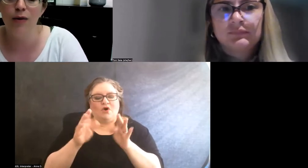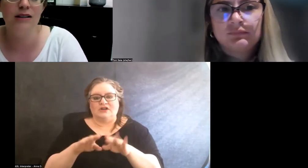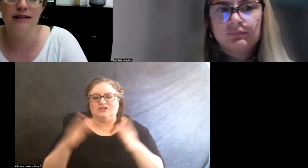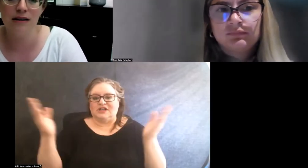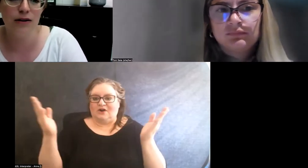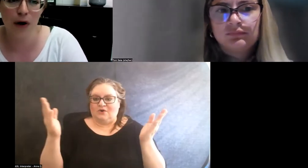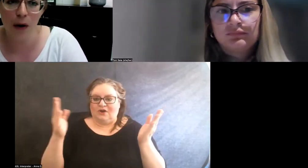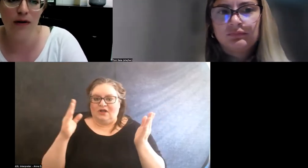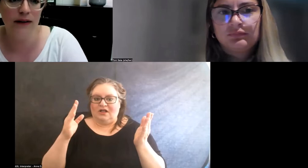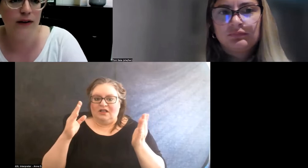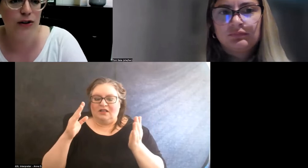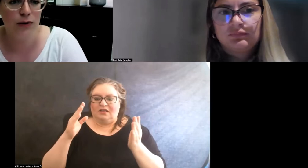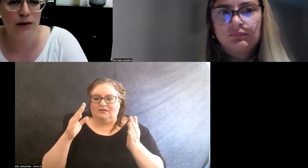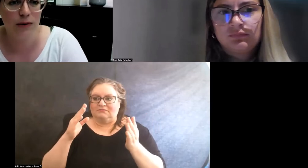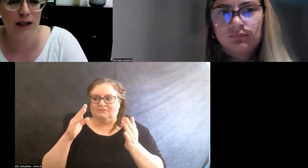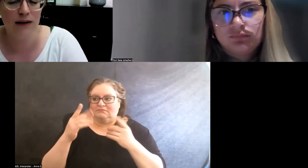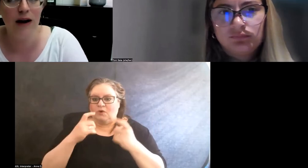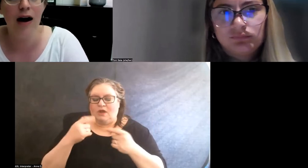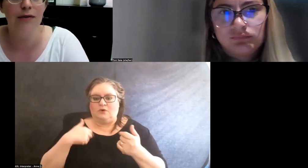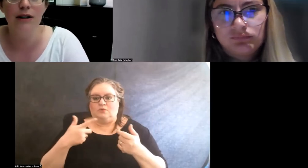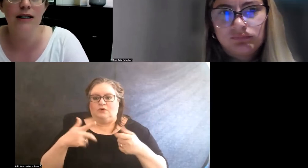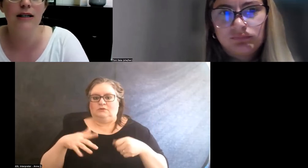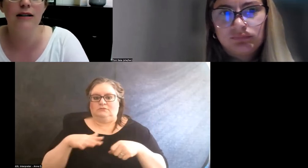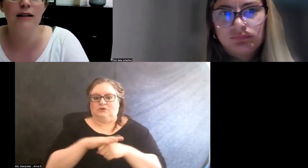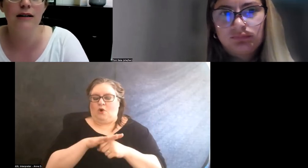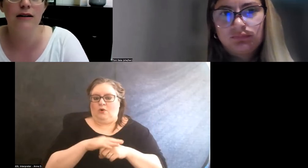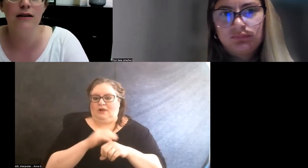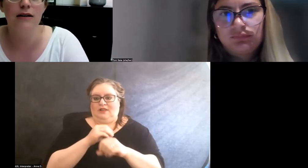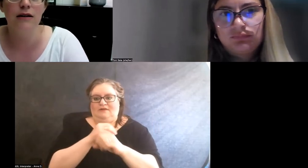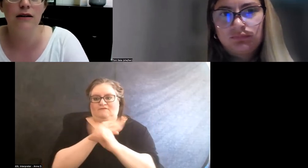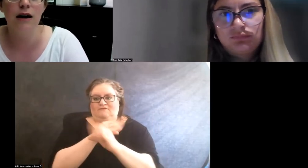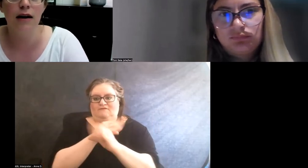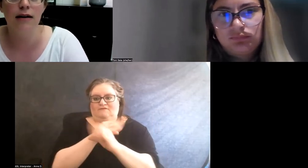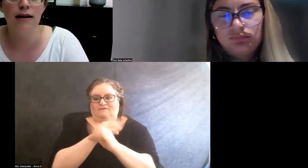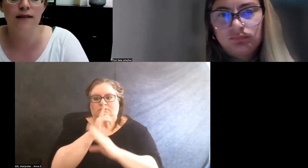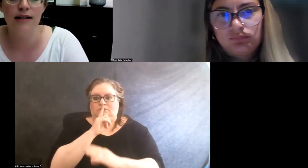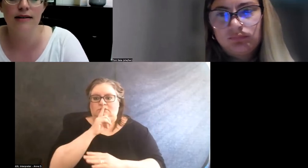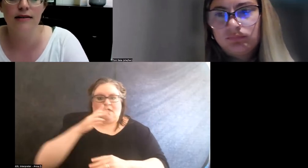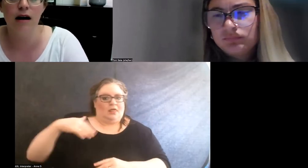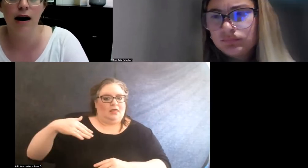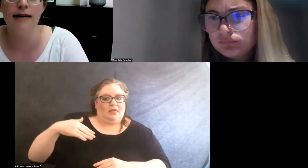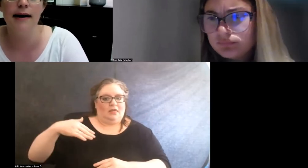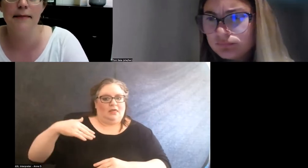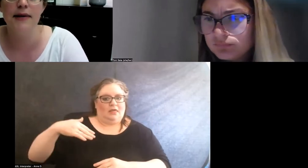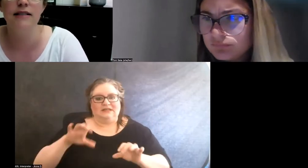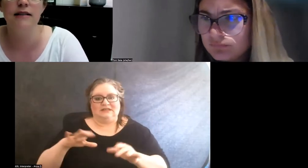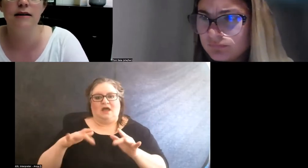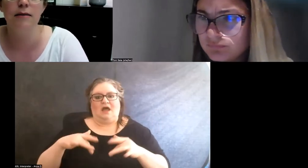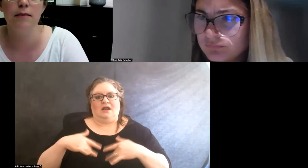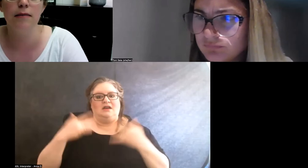we're still totally virtual. We have not really done event on campus yet.